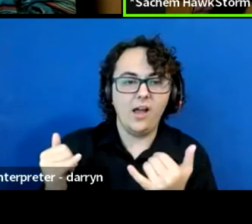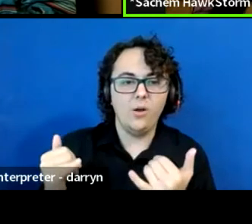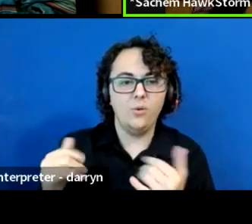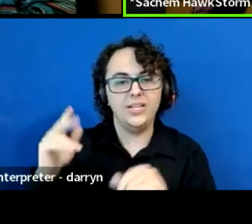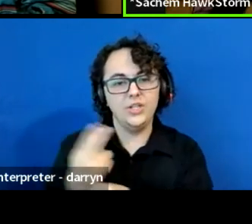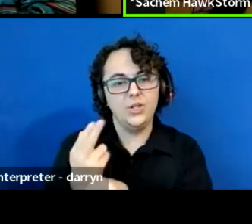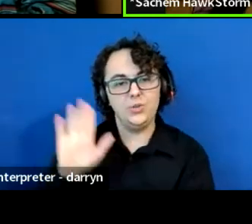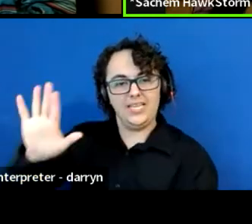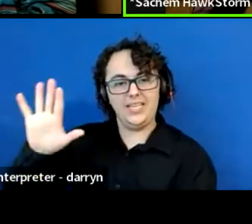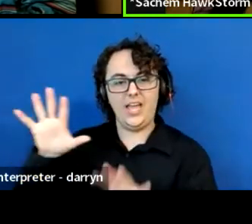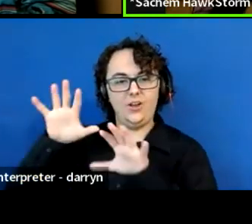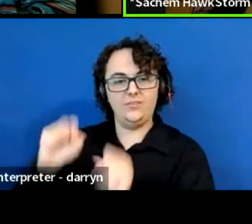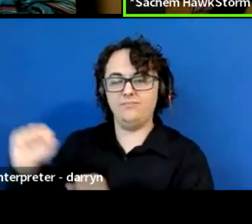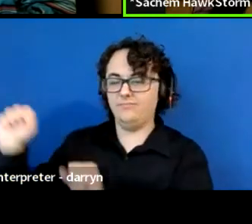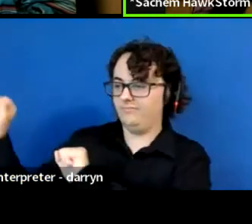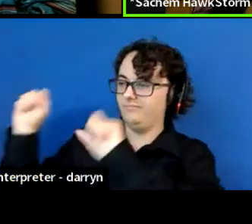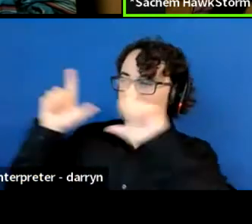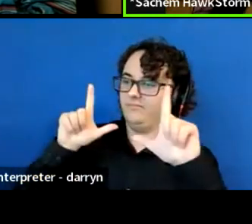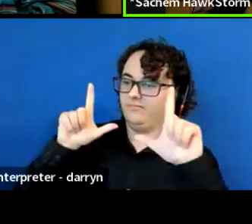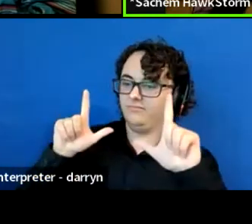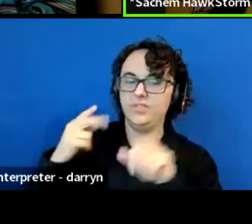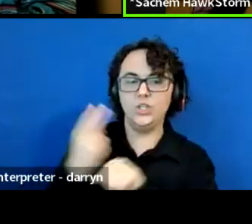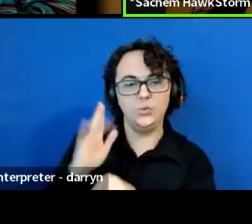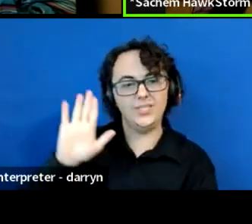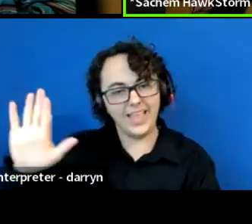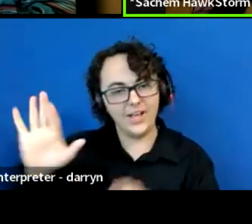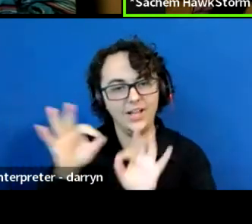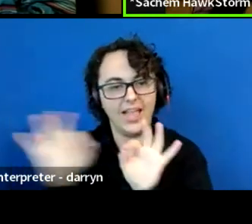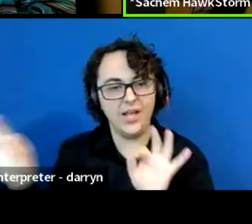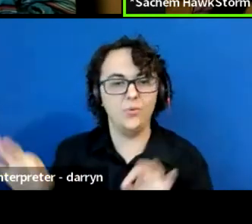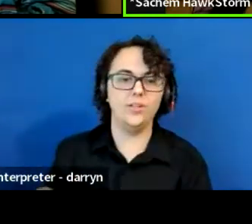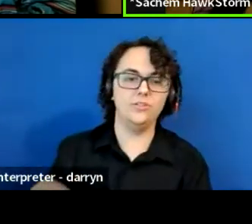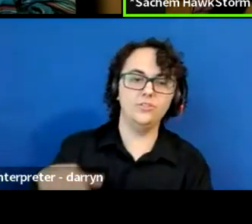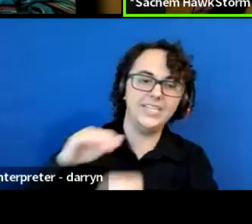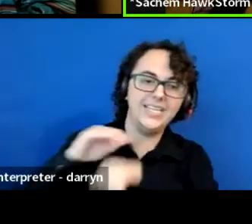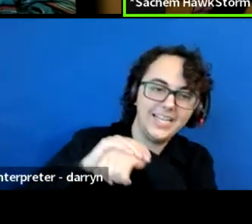using English or Portuguese, or these colonial languages,